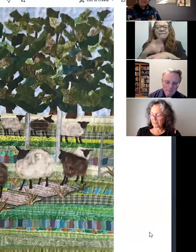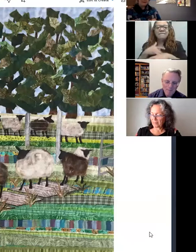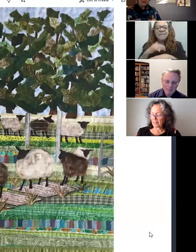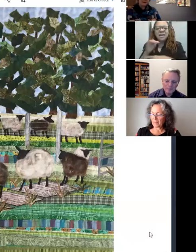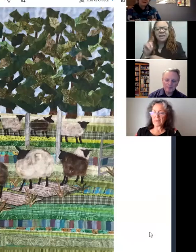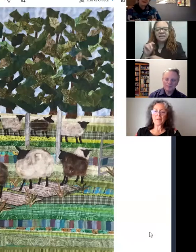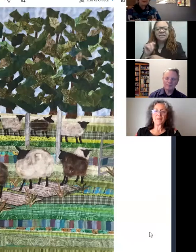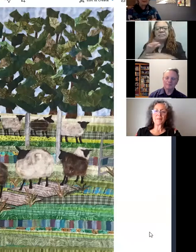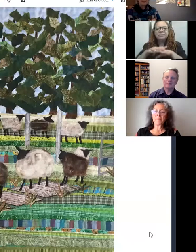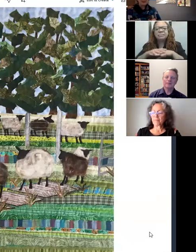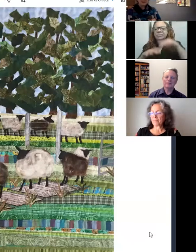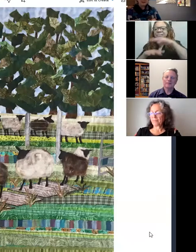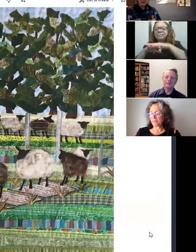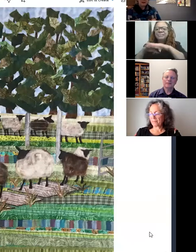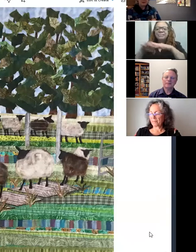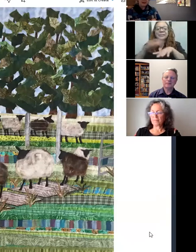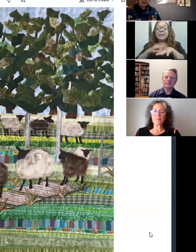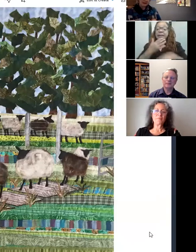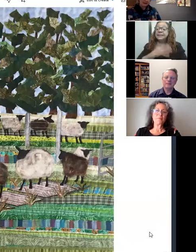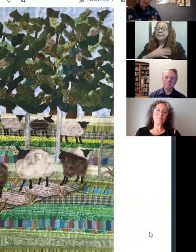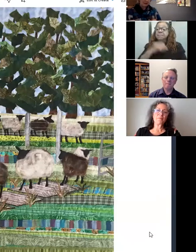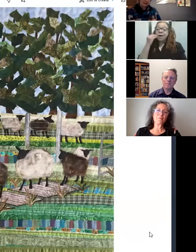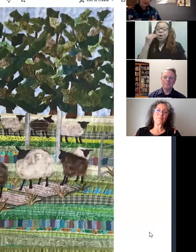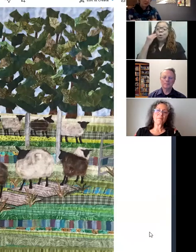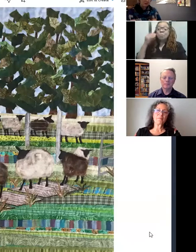Yeah. And this is actually in my house. I hang it above our fireplace.